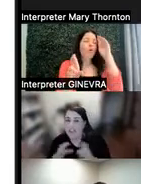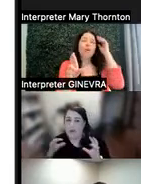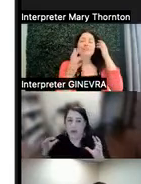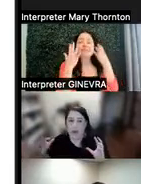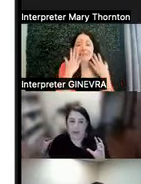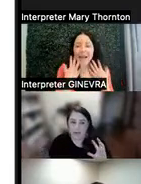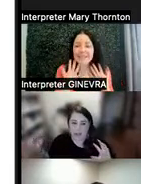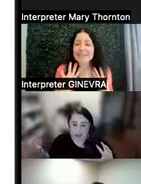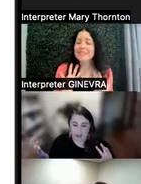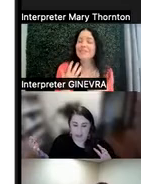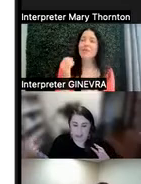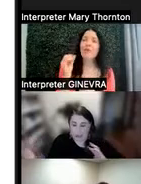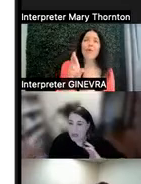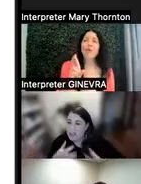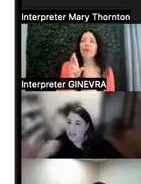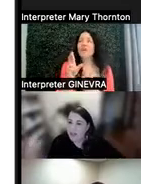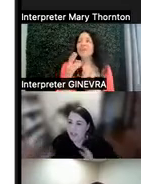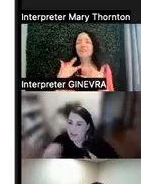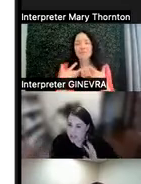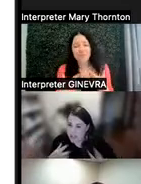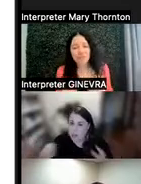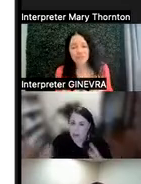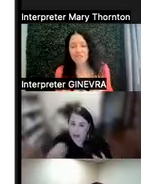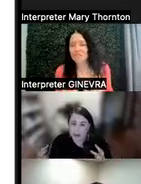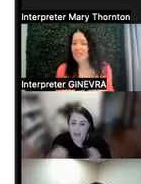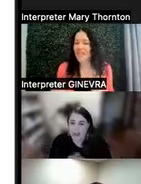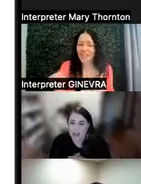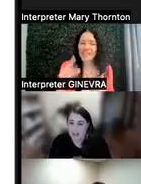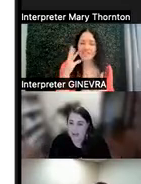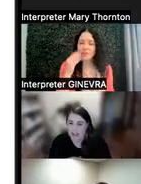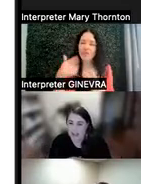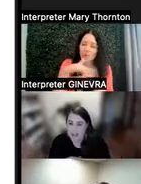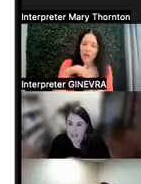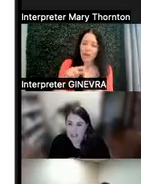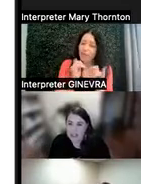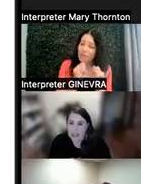or depression that they may experience around their individual differences.